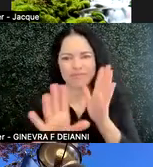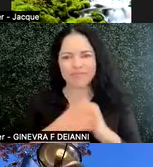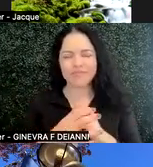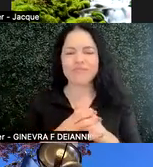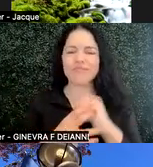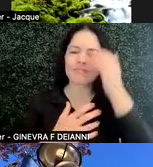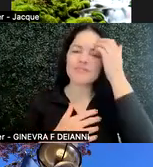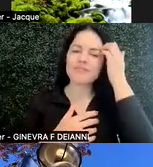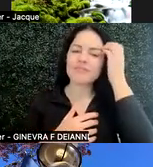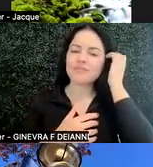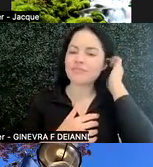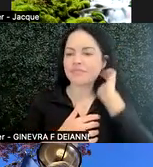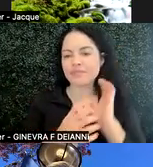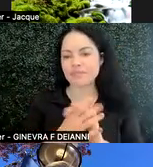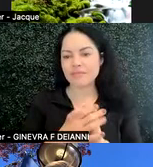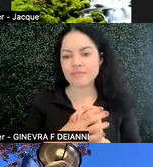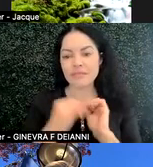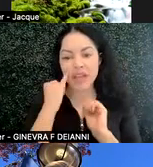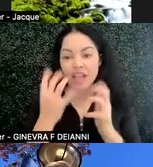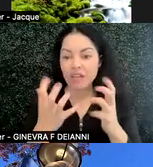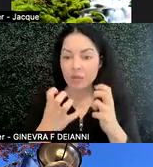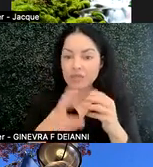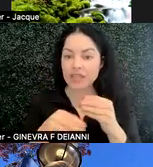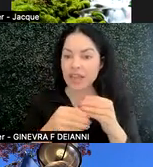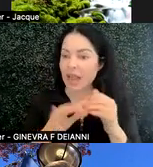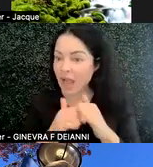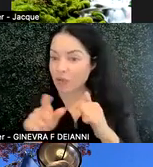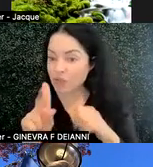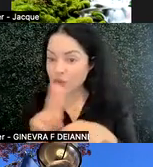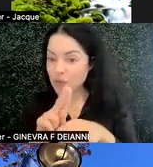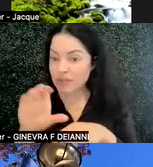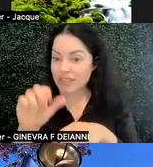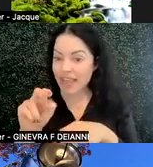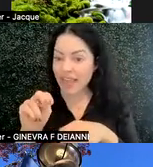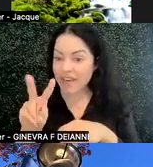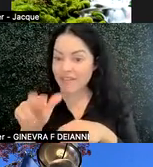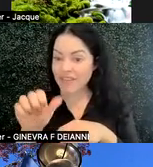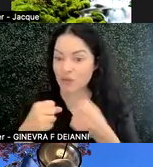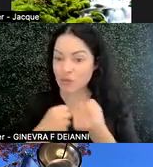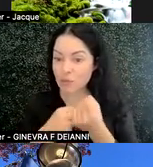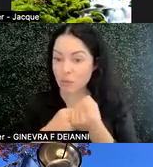So if you want to put how you're using Canvas in the chat to support other people who are here,